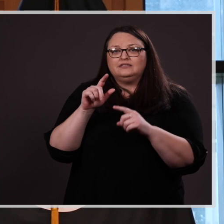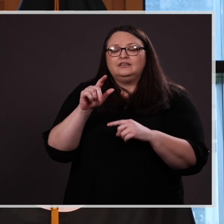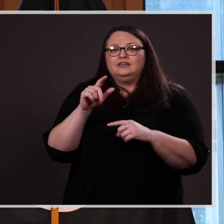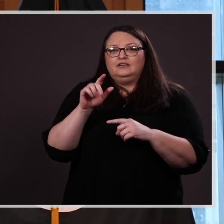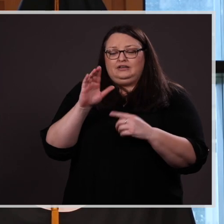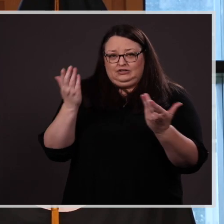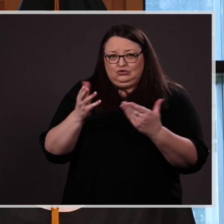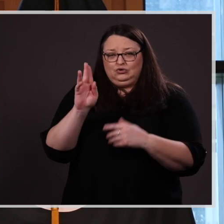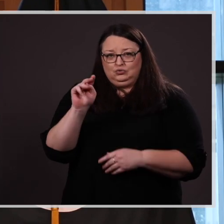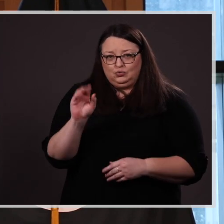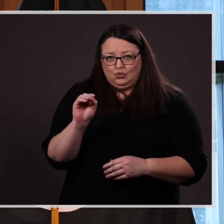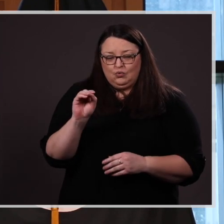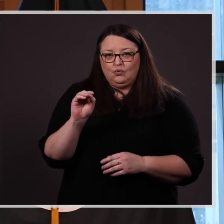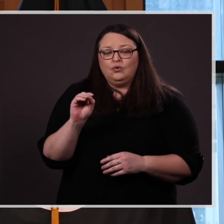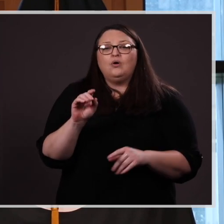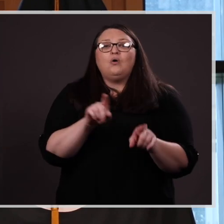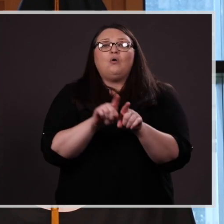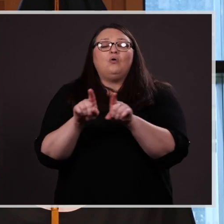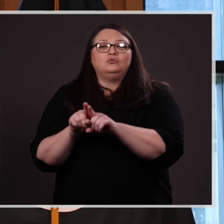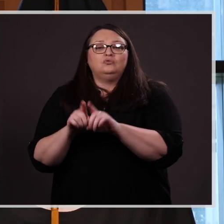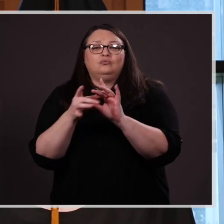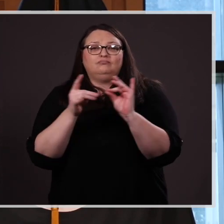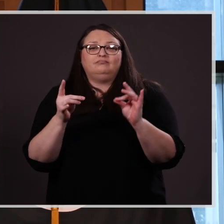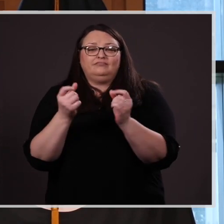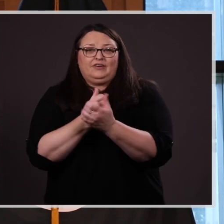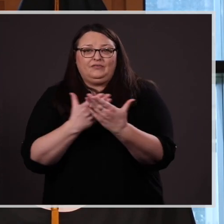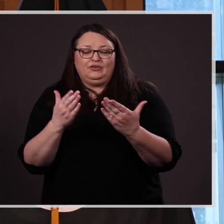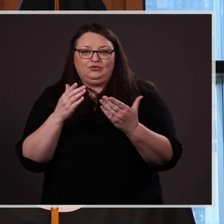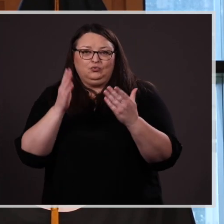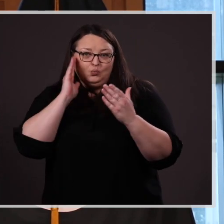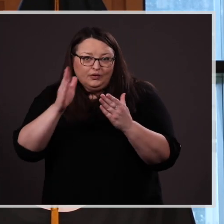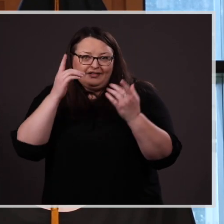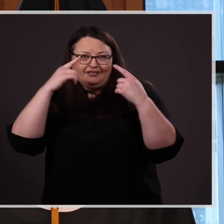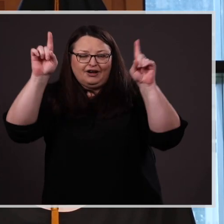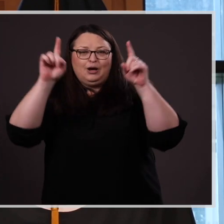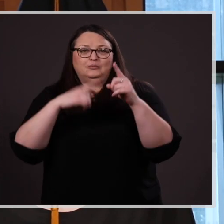here at UNO, but a statement of all you intend to accomplish as you move into the next phase